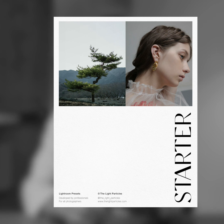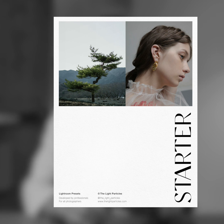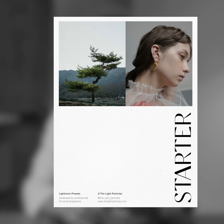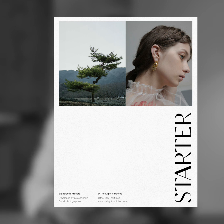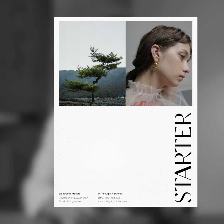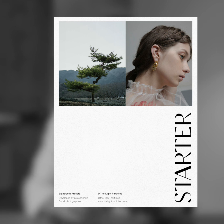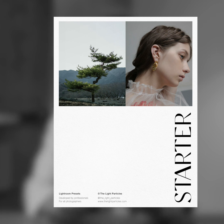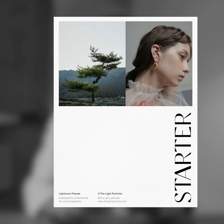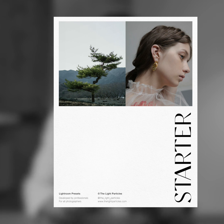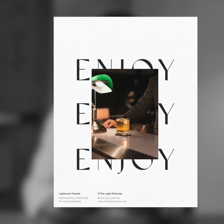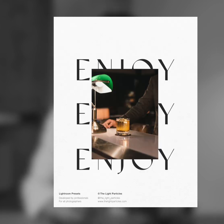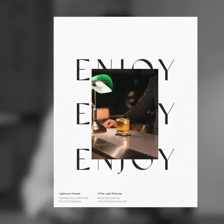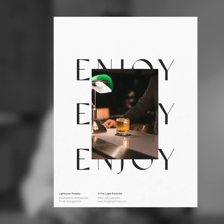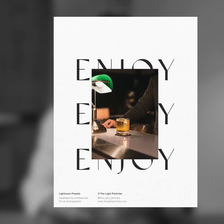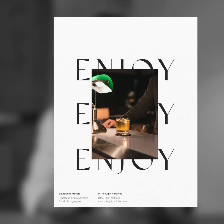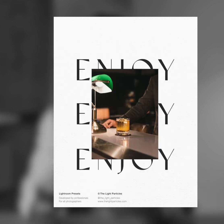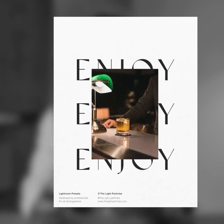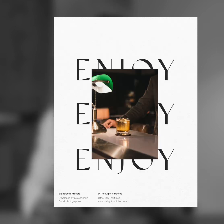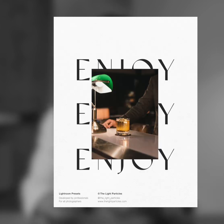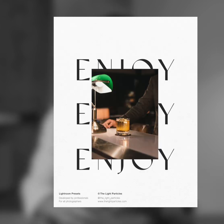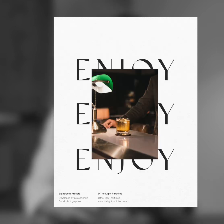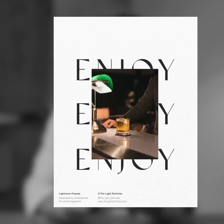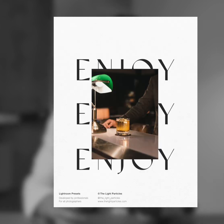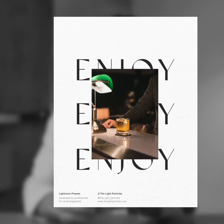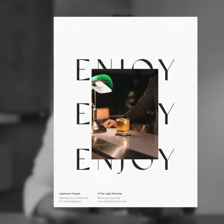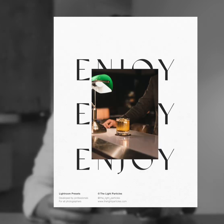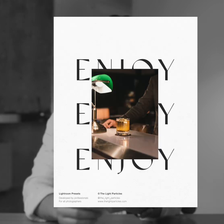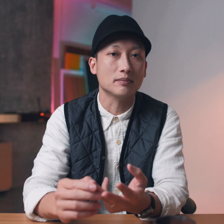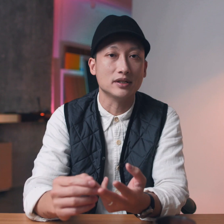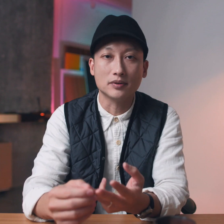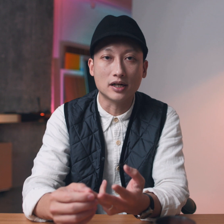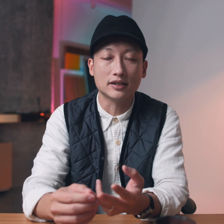time and Achieve that professional look with the contrast and all kinds of subject can be applied